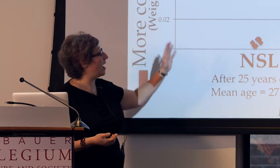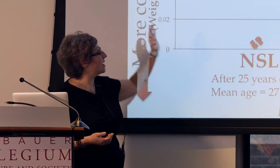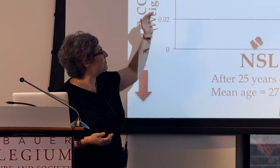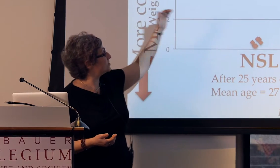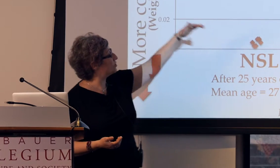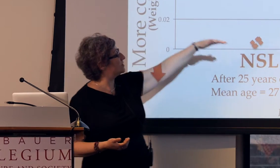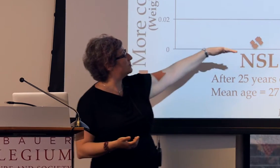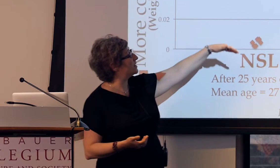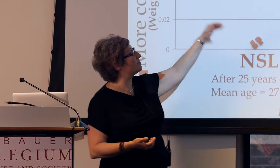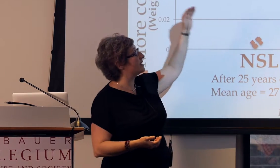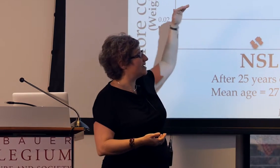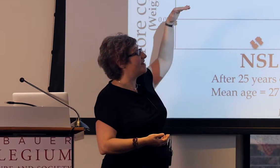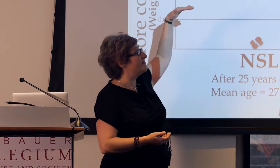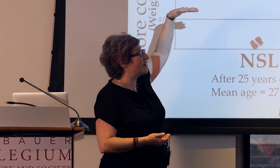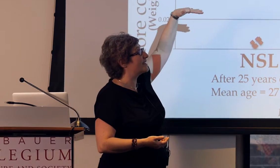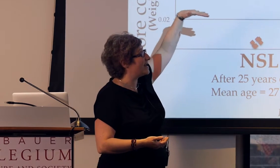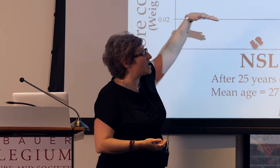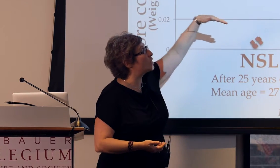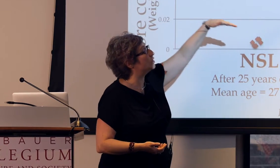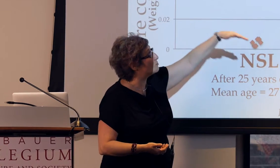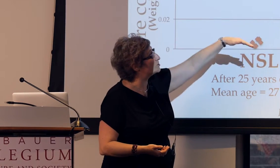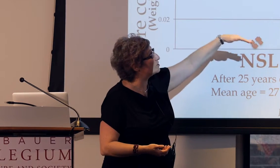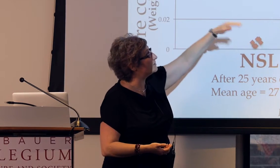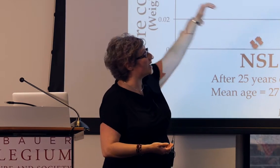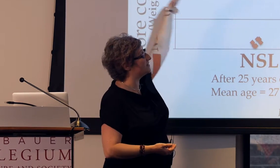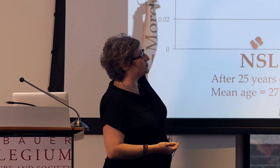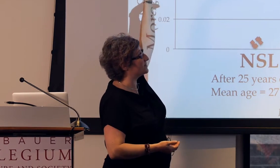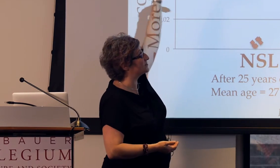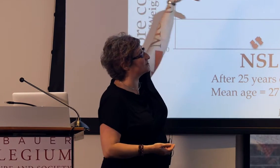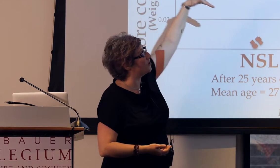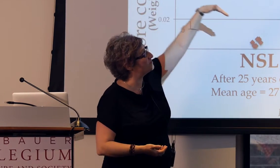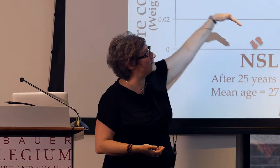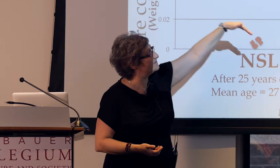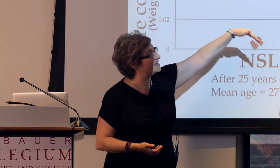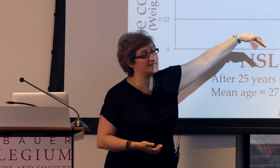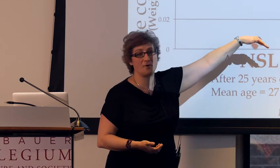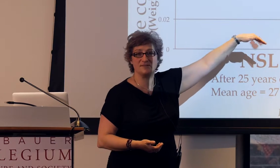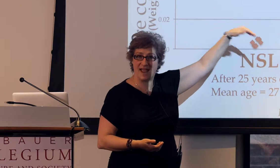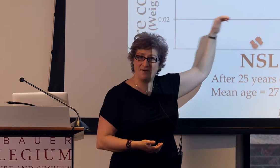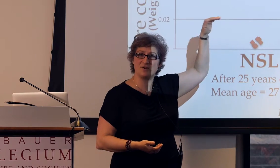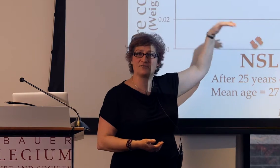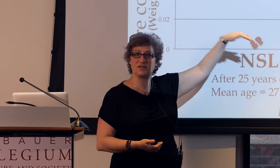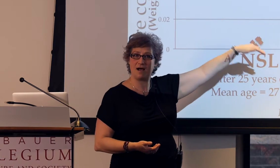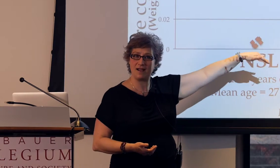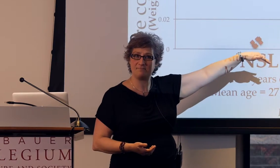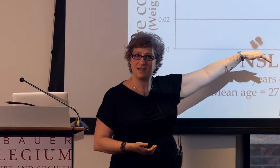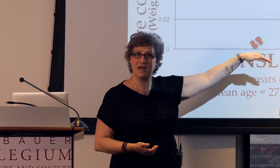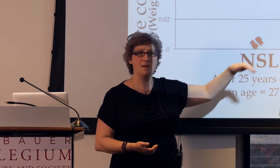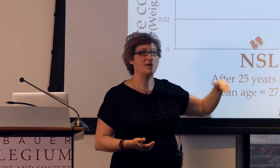I'm not showing you here, but they're getting closer, okay, so the slopes of these go down after time,